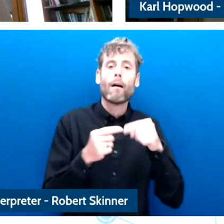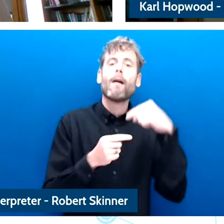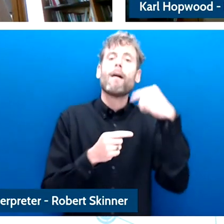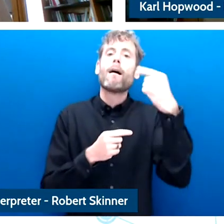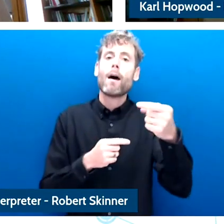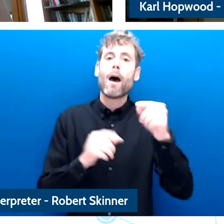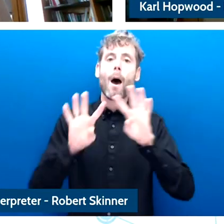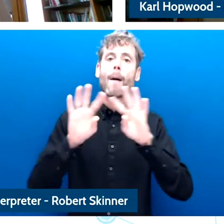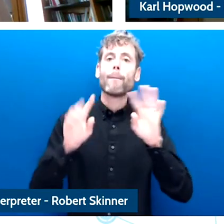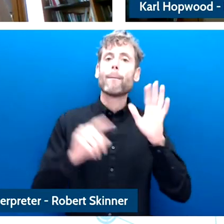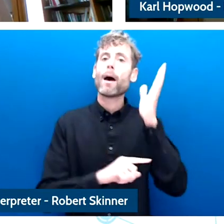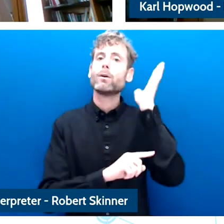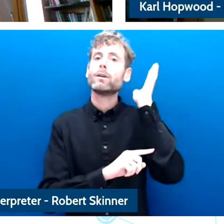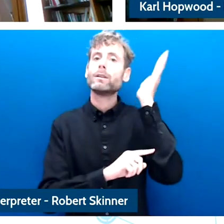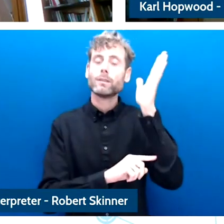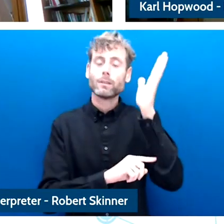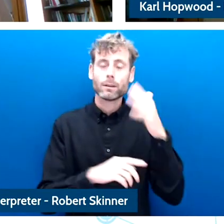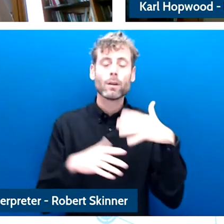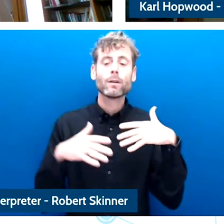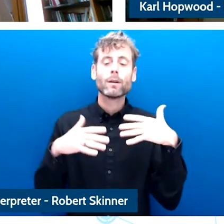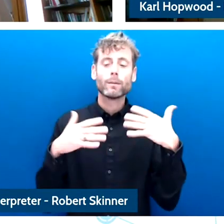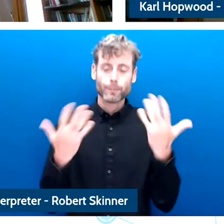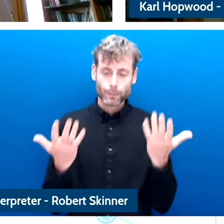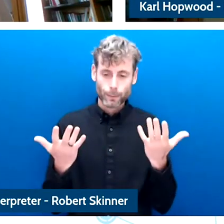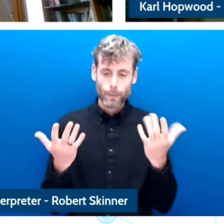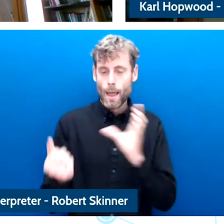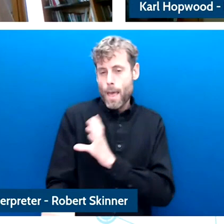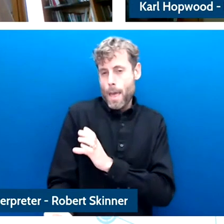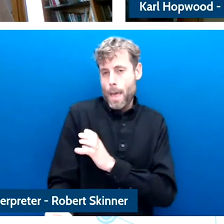hope you can that you think me in joining us for the speakers in this sections and